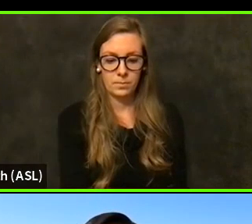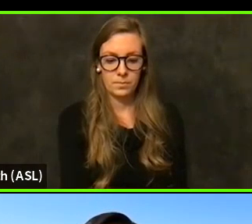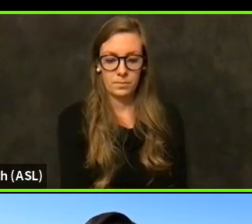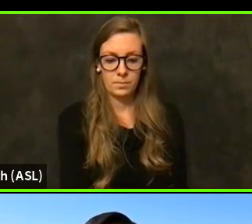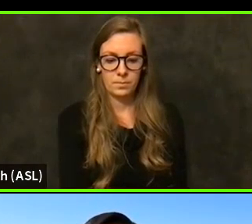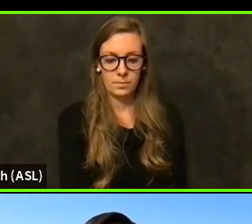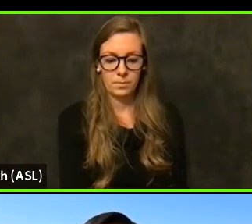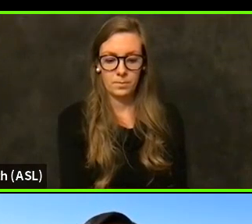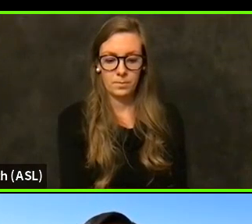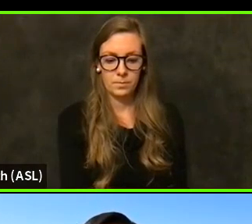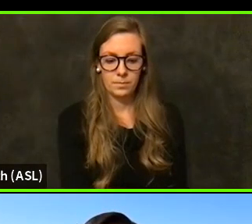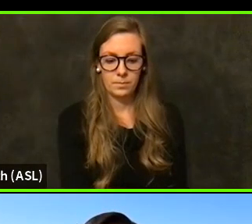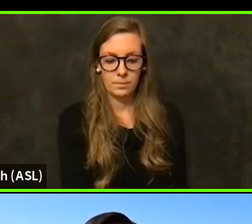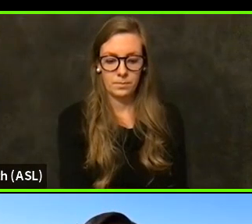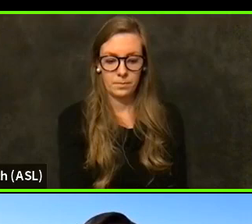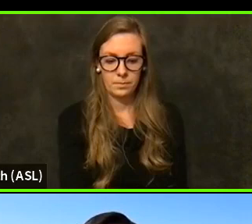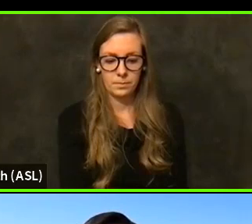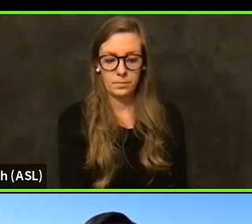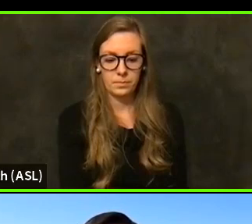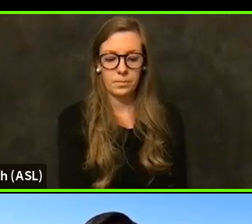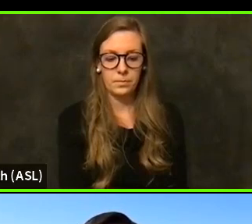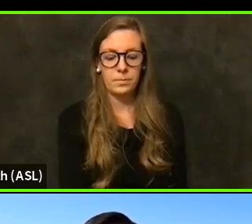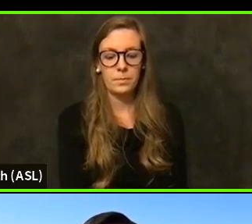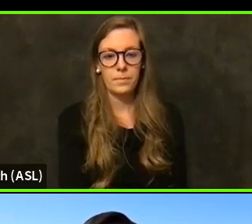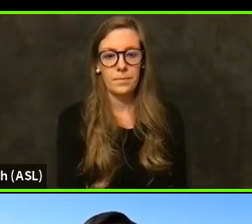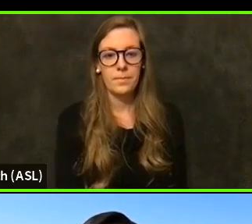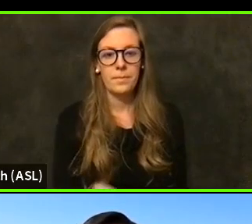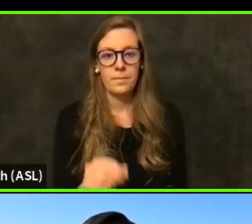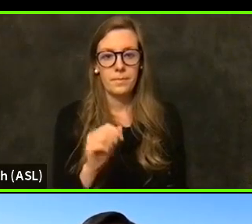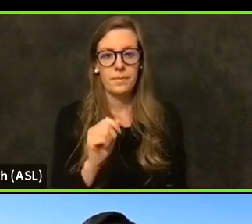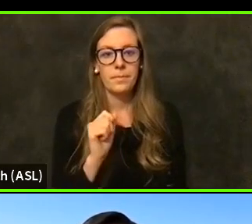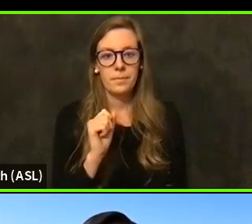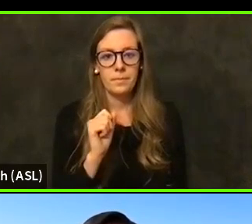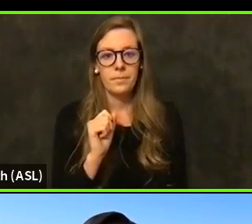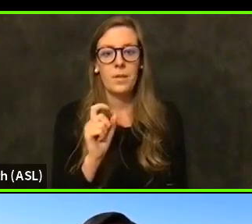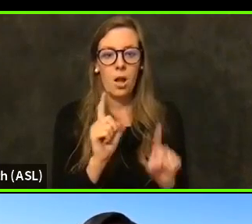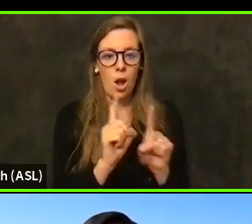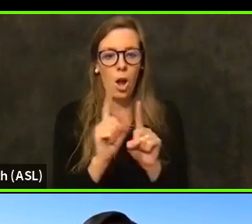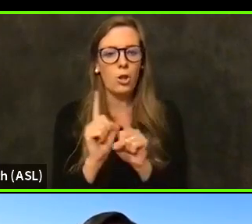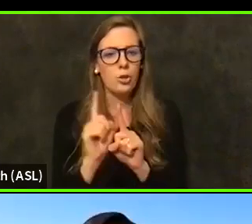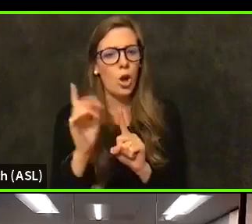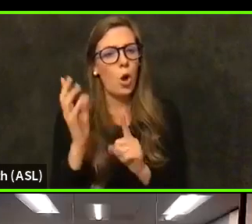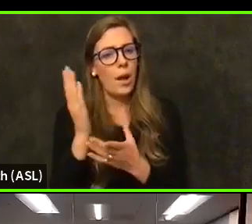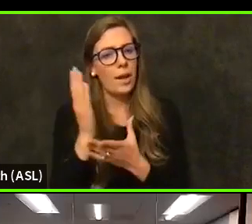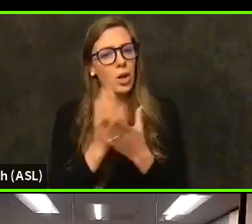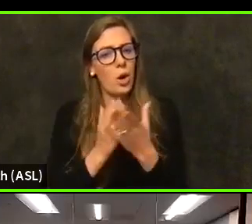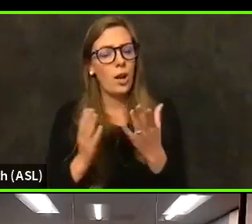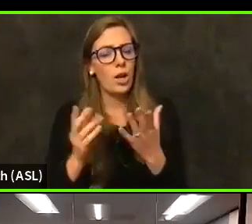And I believe that we do have two of our health care providers joining us this evening. I think we have Aaron Mehiel from Setar, as well as Dr.